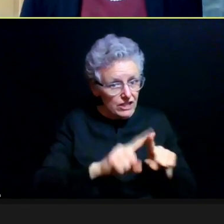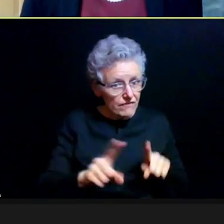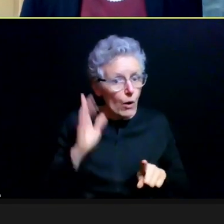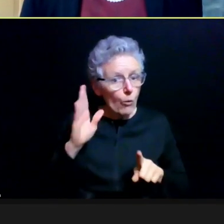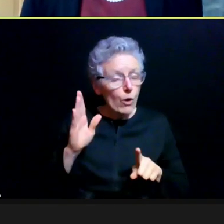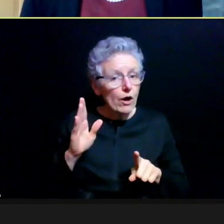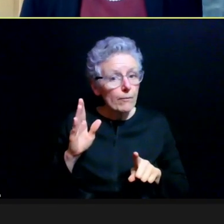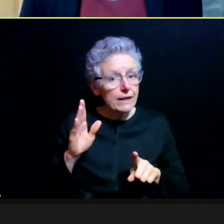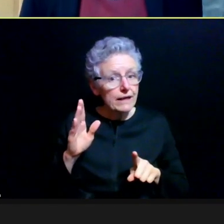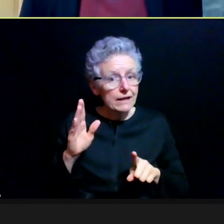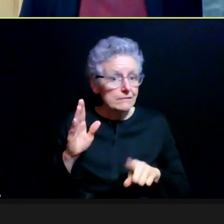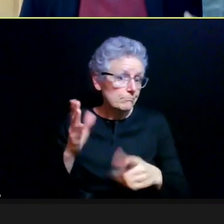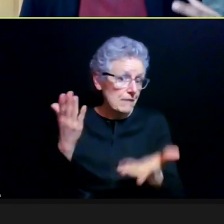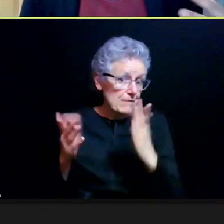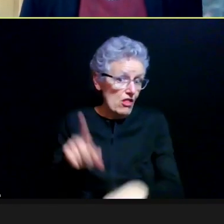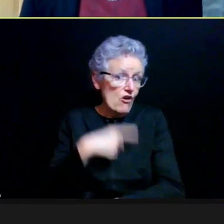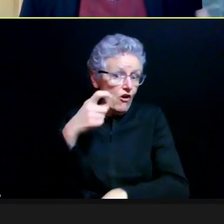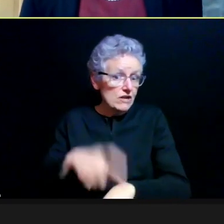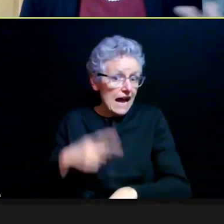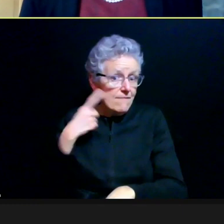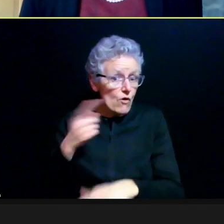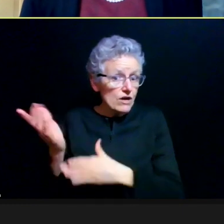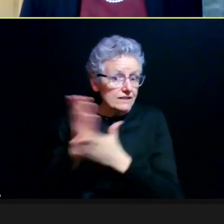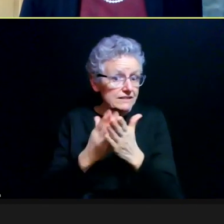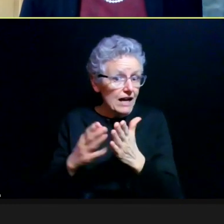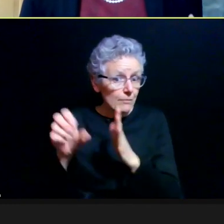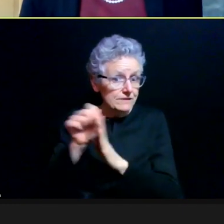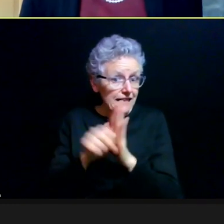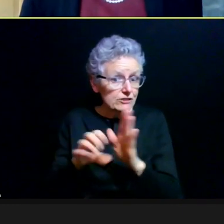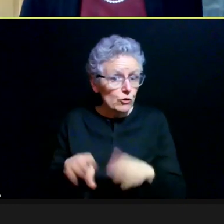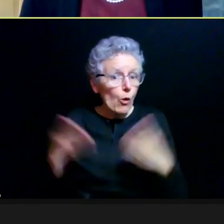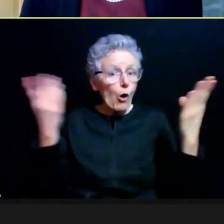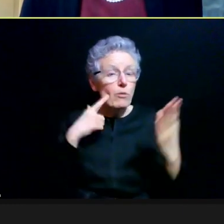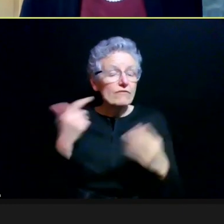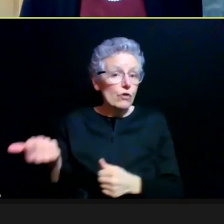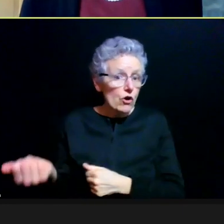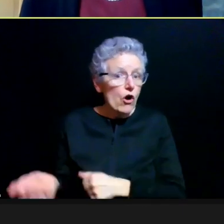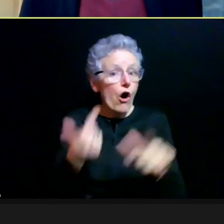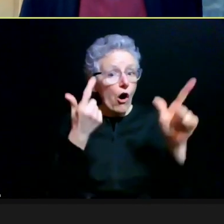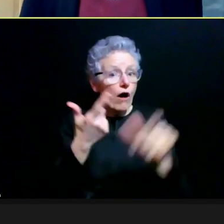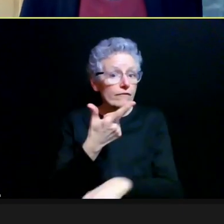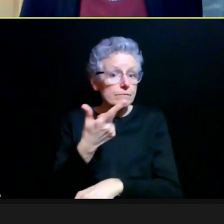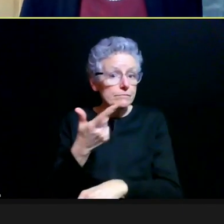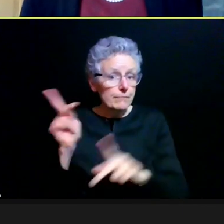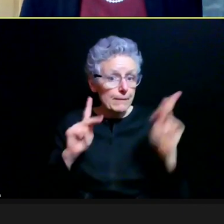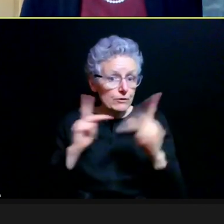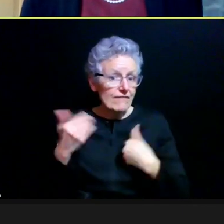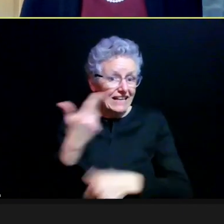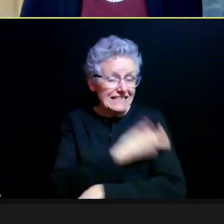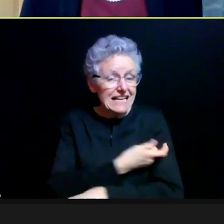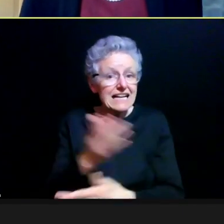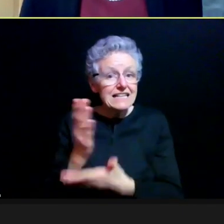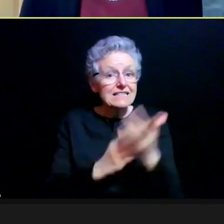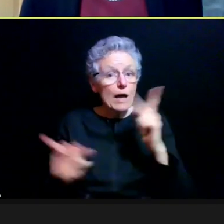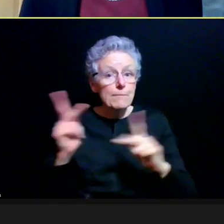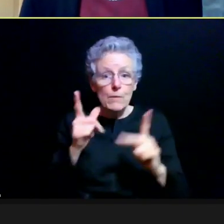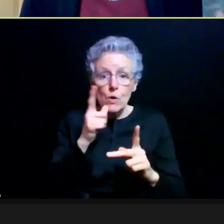in some states. We also recognize that we have a large number of international students that come here and they may not have access at all.